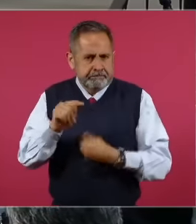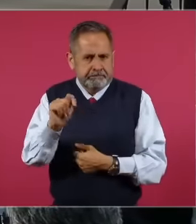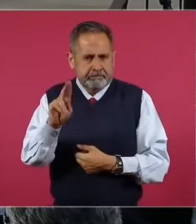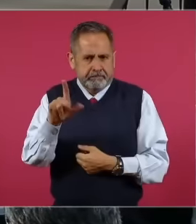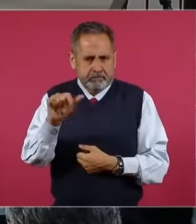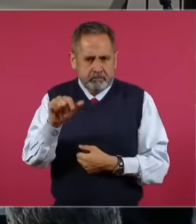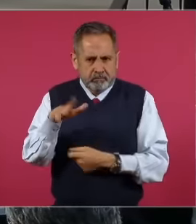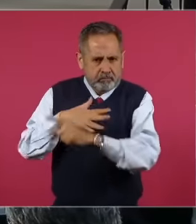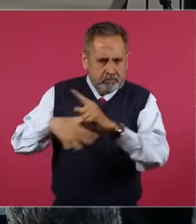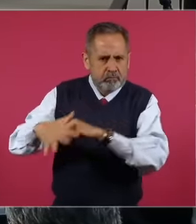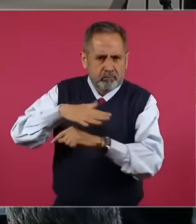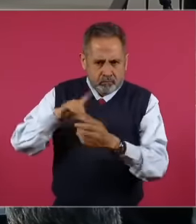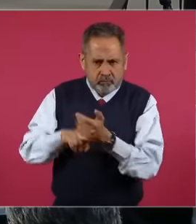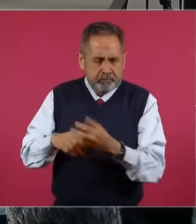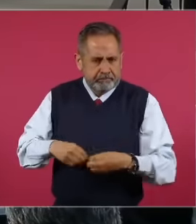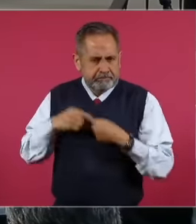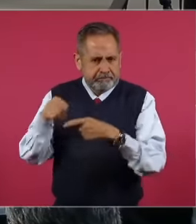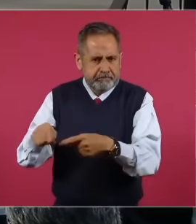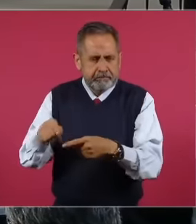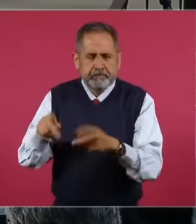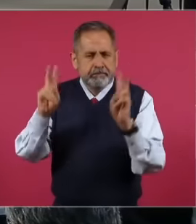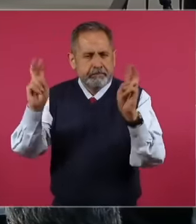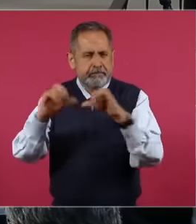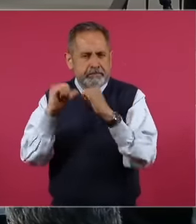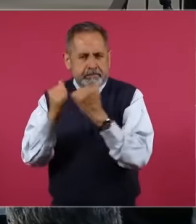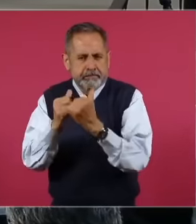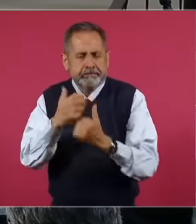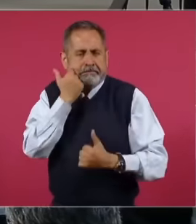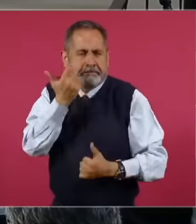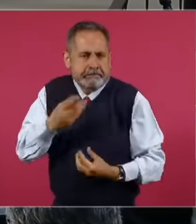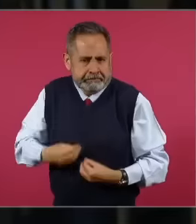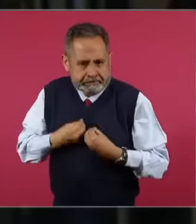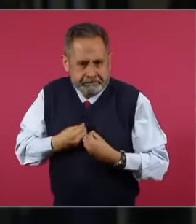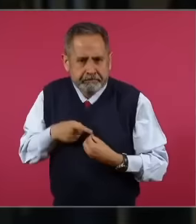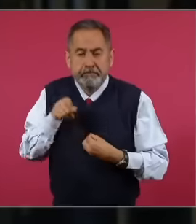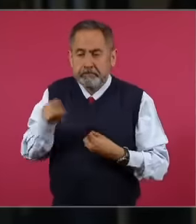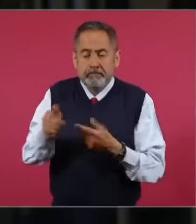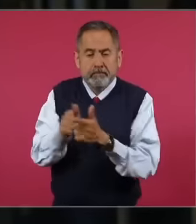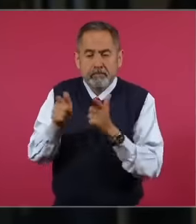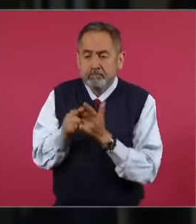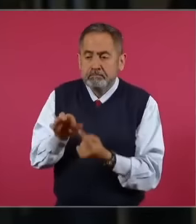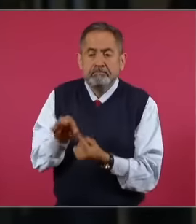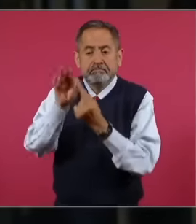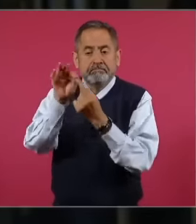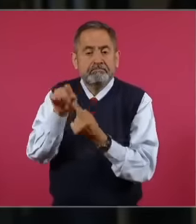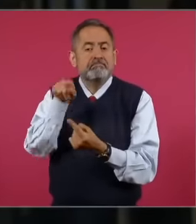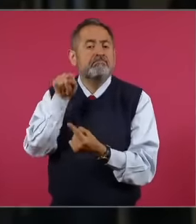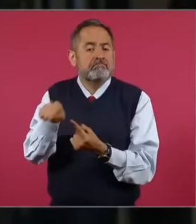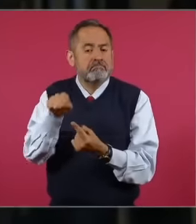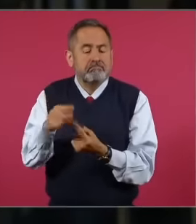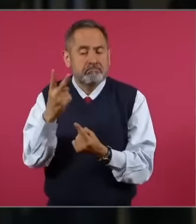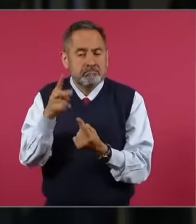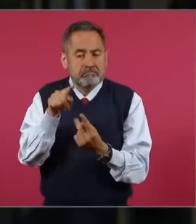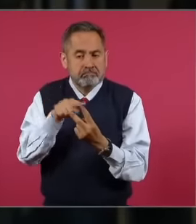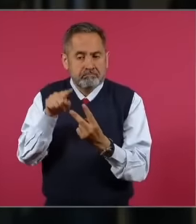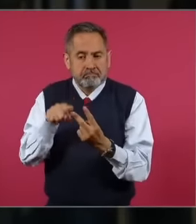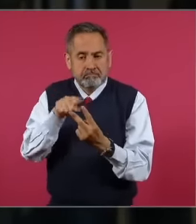environmental awareness network, we want to live inside. From this group I want to highlight two very important figures.